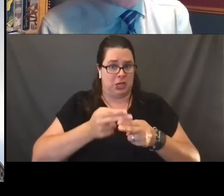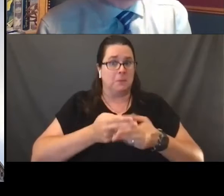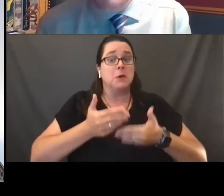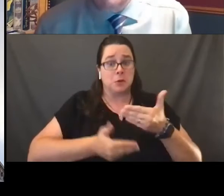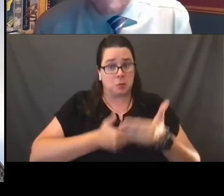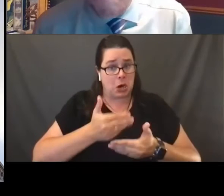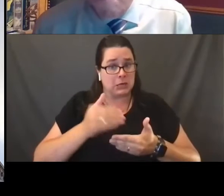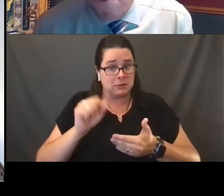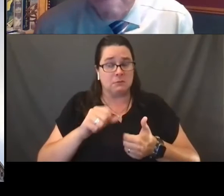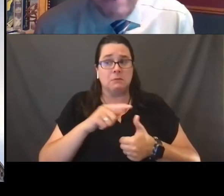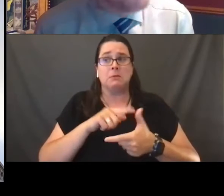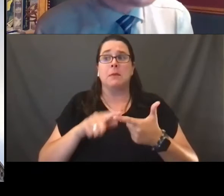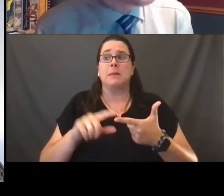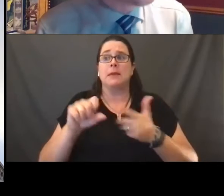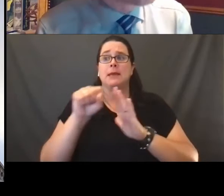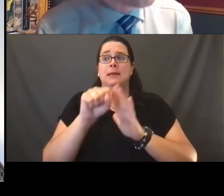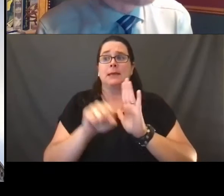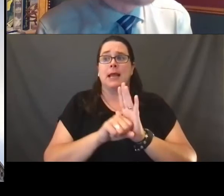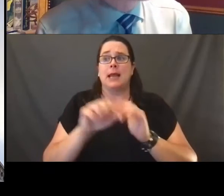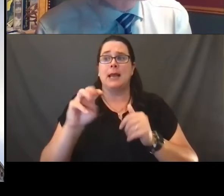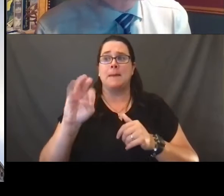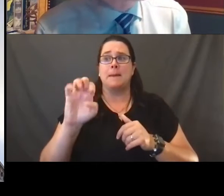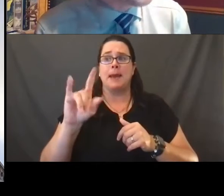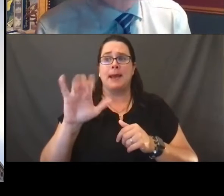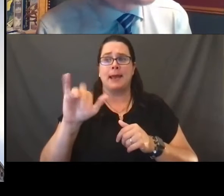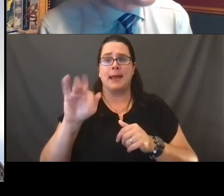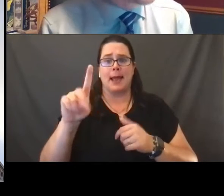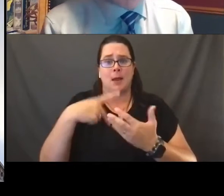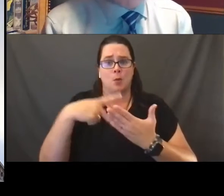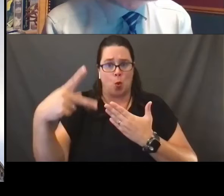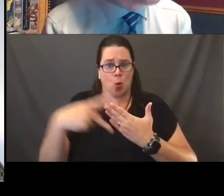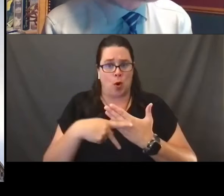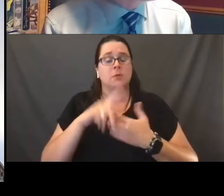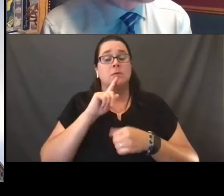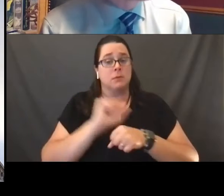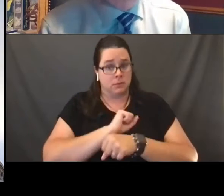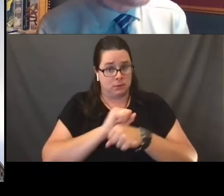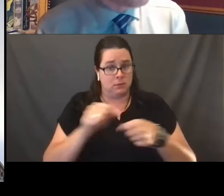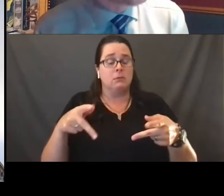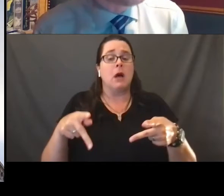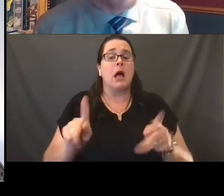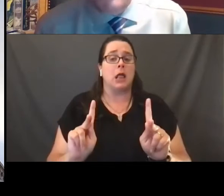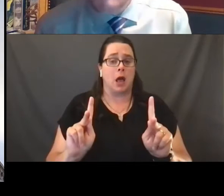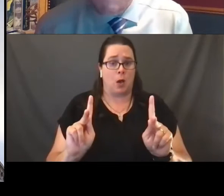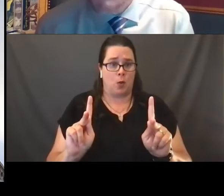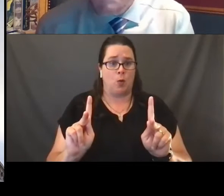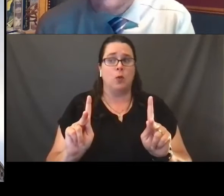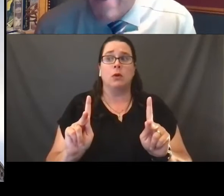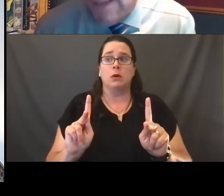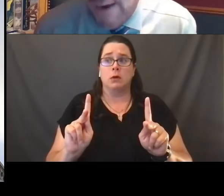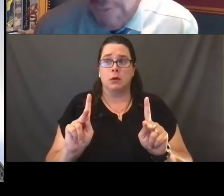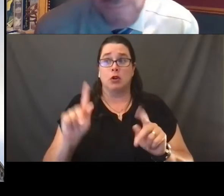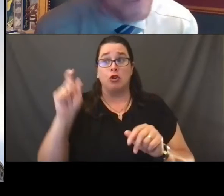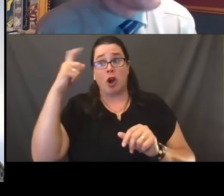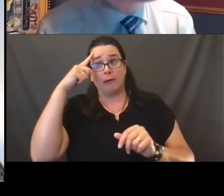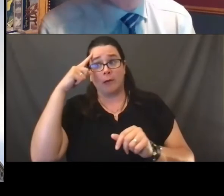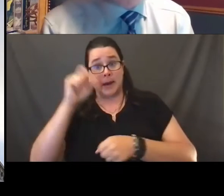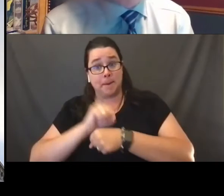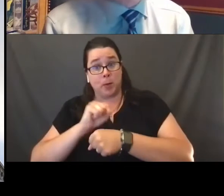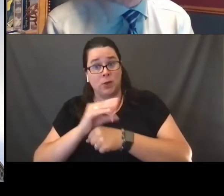that the state medicaid programs do in fact permit government employees and also non-government employees